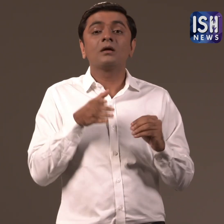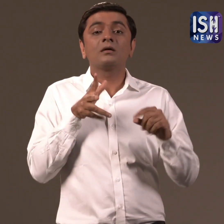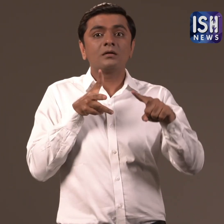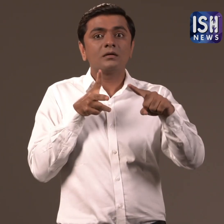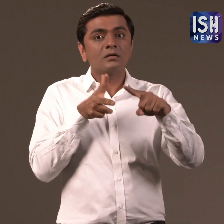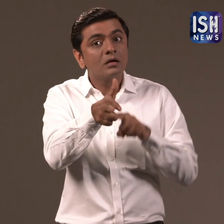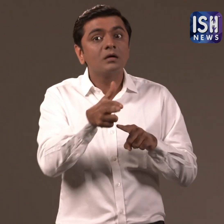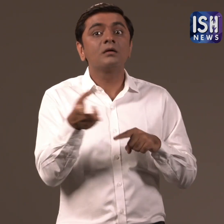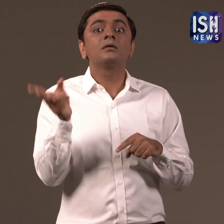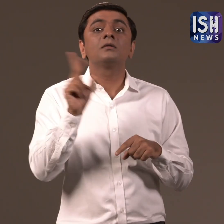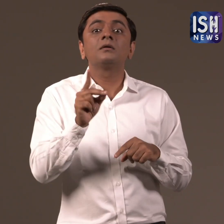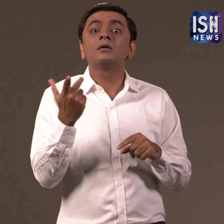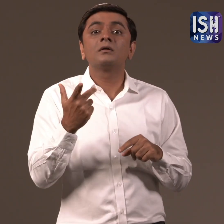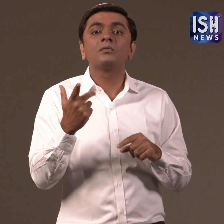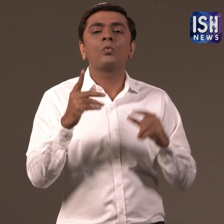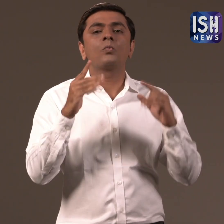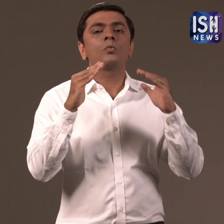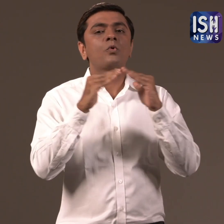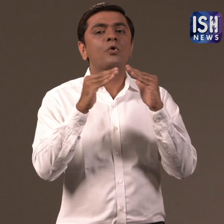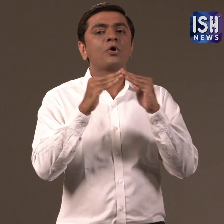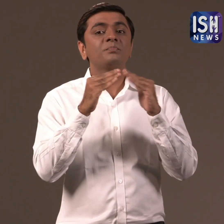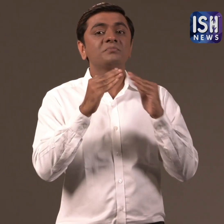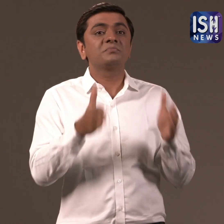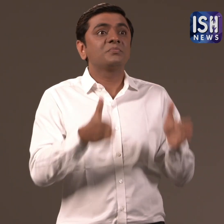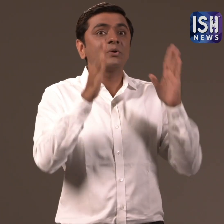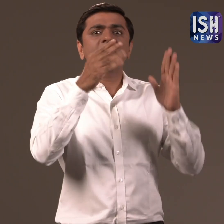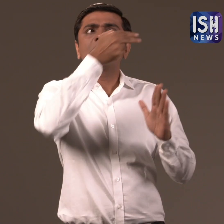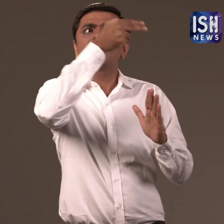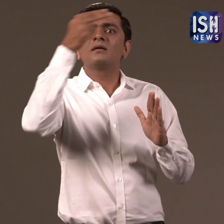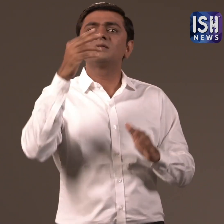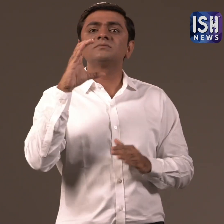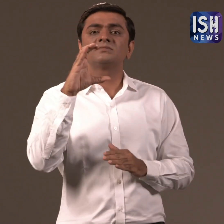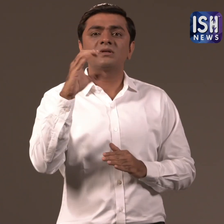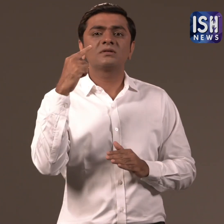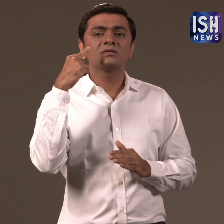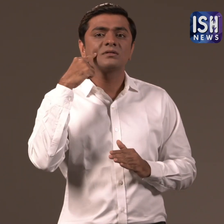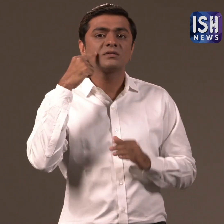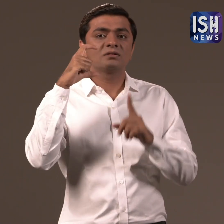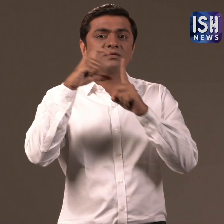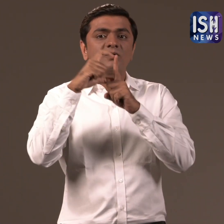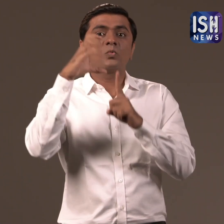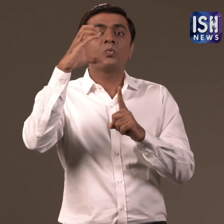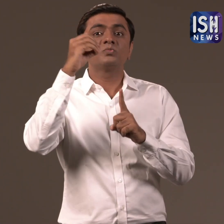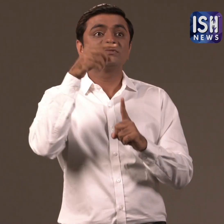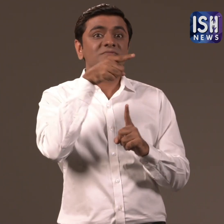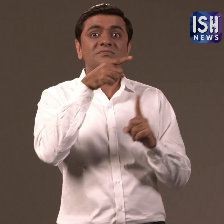While in Mumbai, Modi launched CIDCO’s housing project